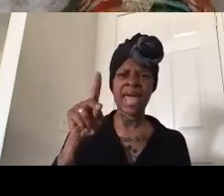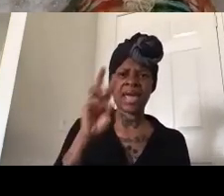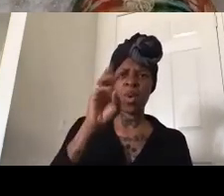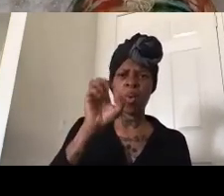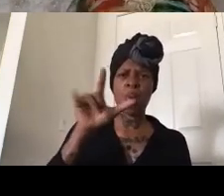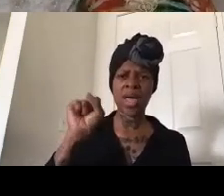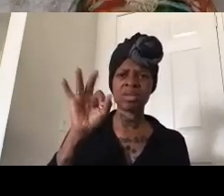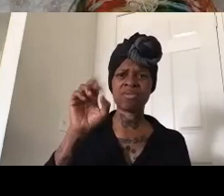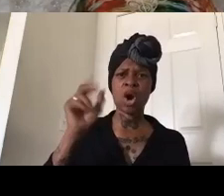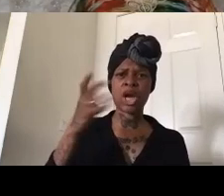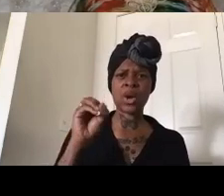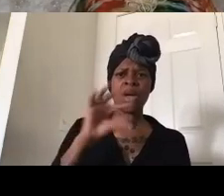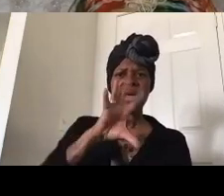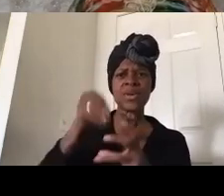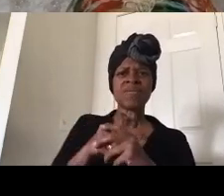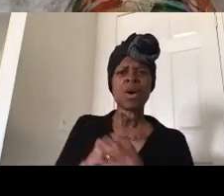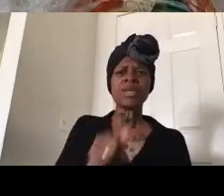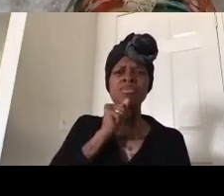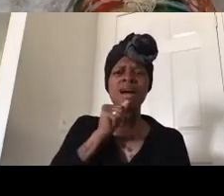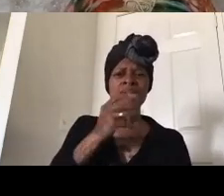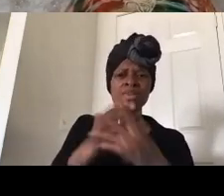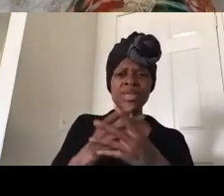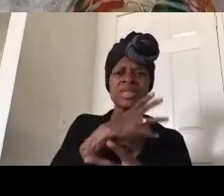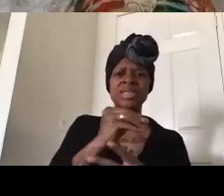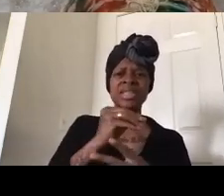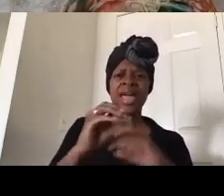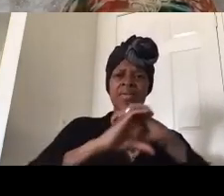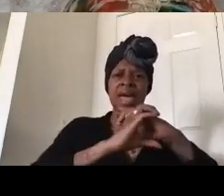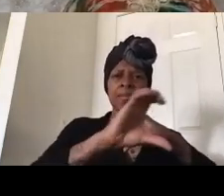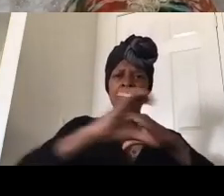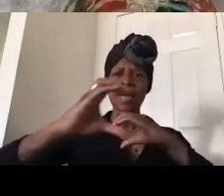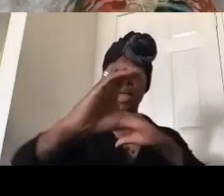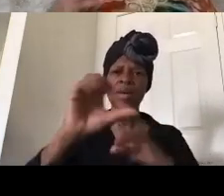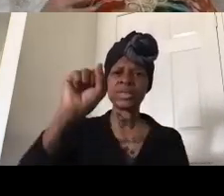they're invested in private prisons put your money and credit unions or put